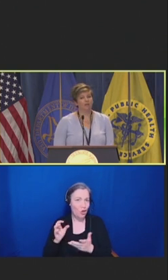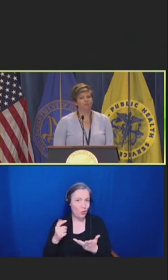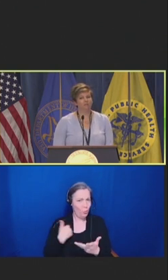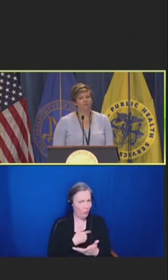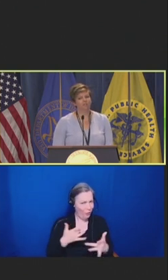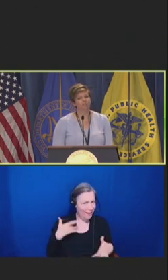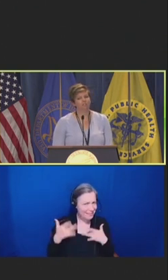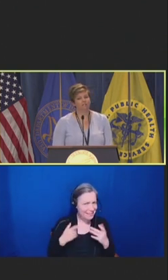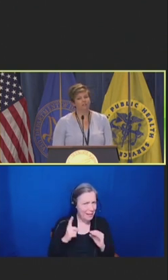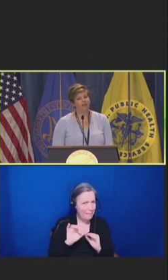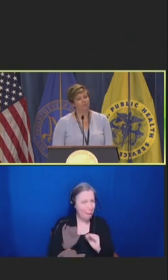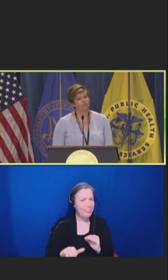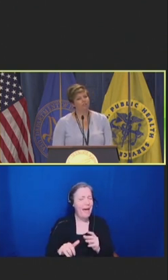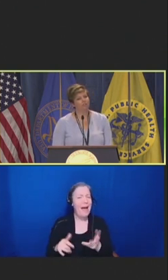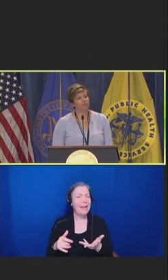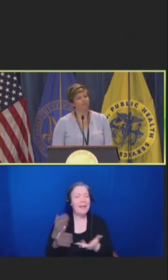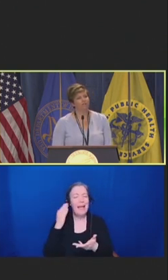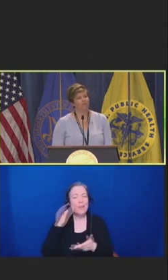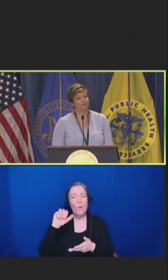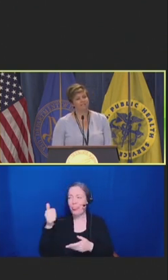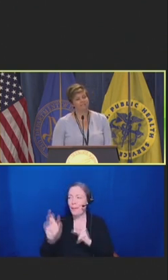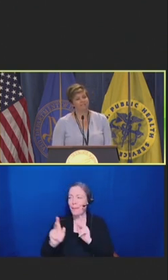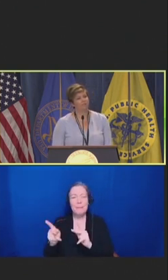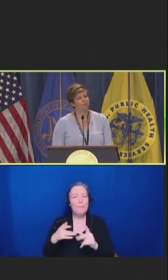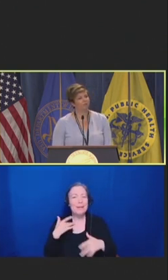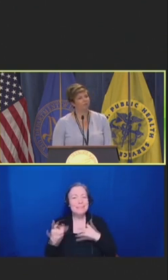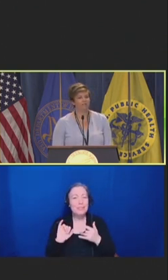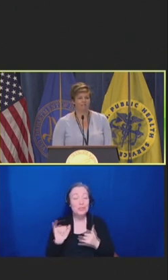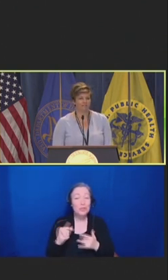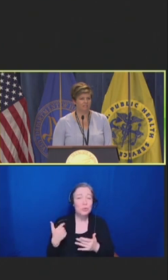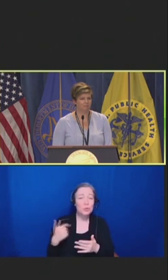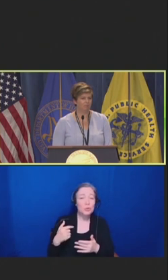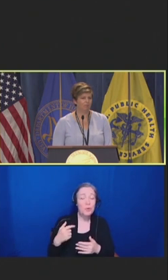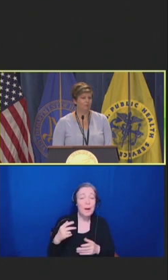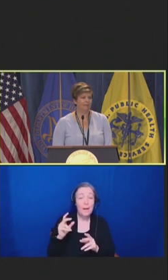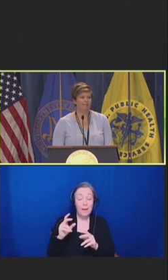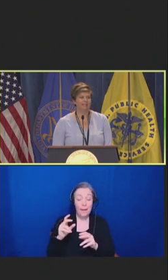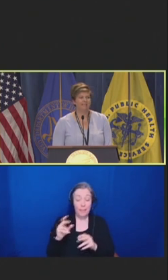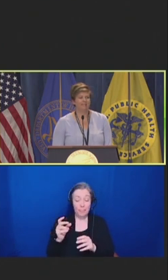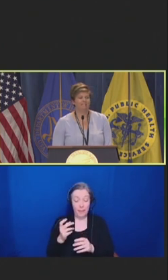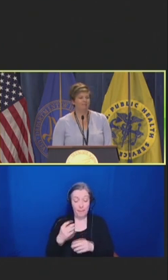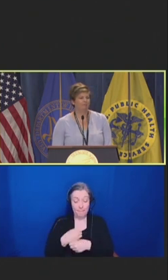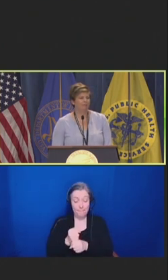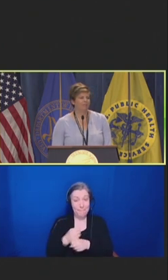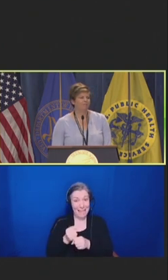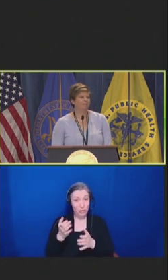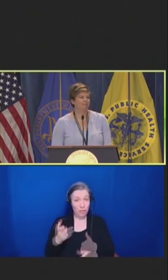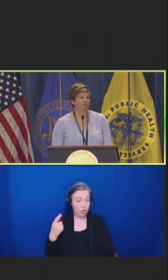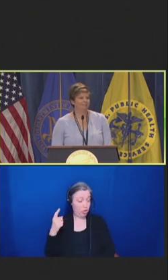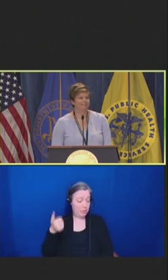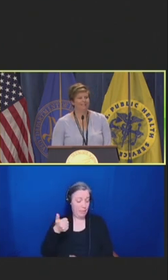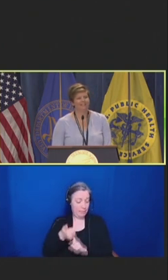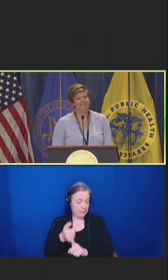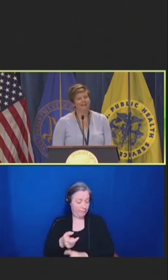We've talked to manufacturers of vaccines who are very excited to be promoting and some of you might have even noticed.